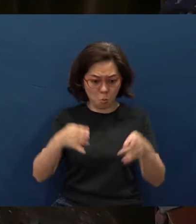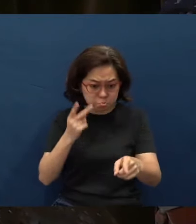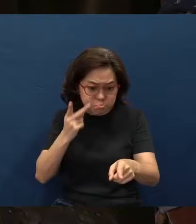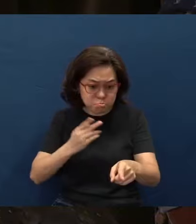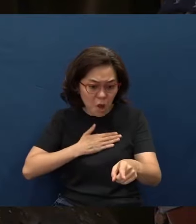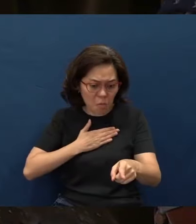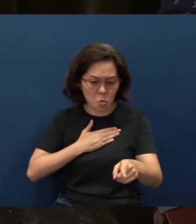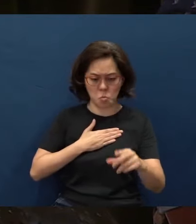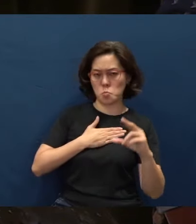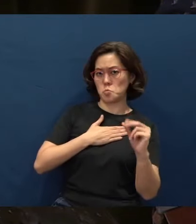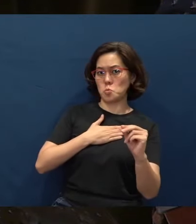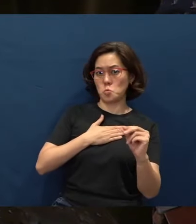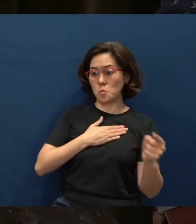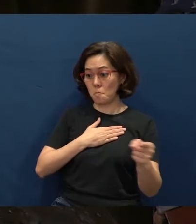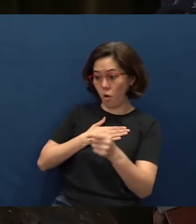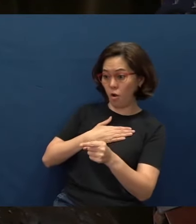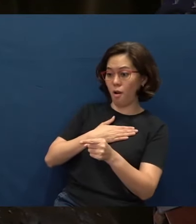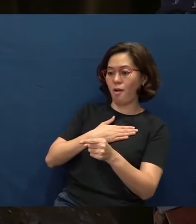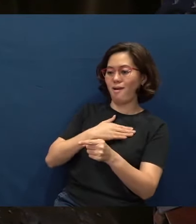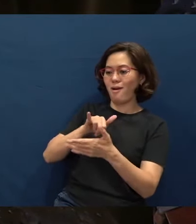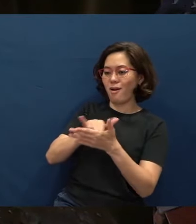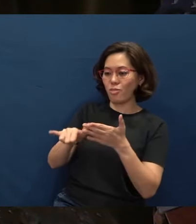but You delight in those who fear You,